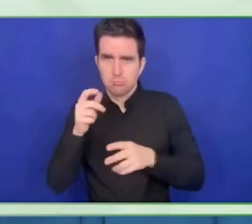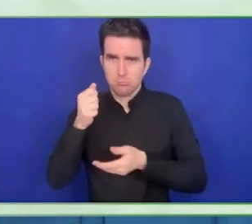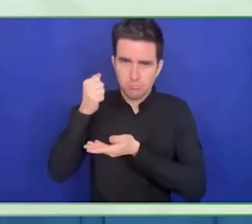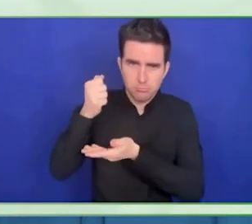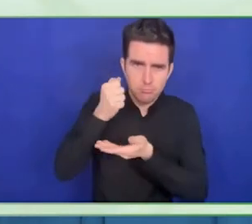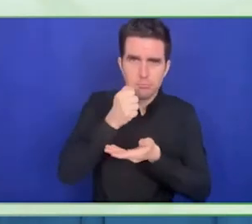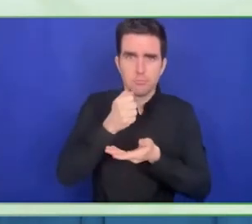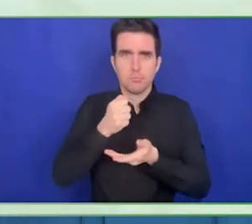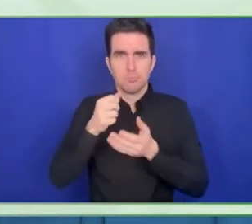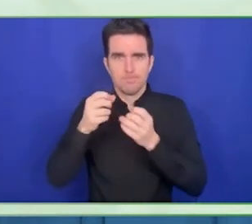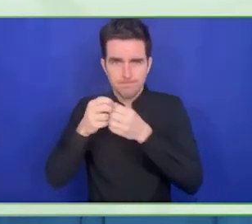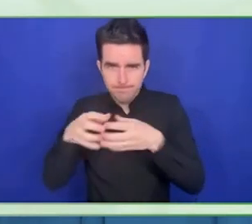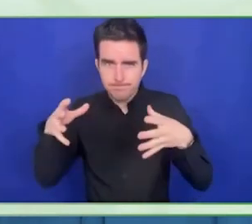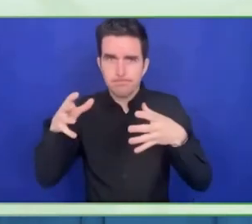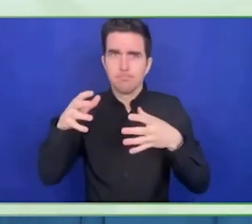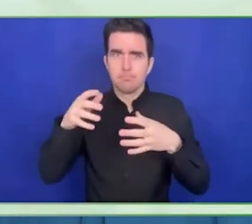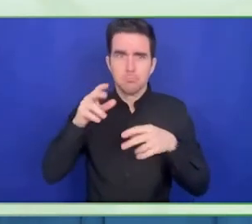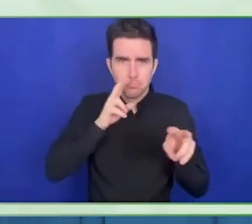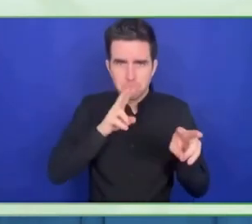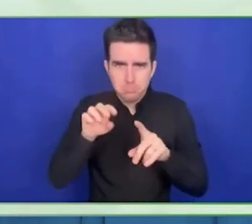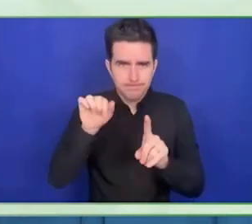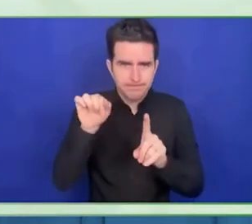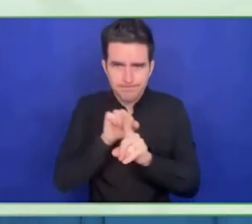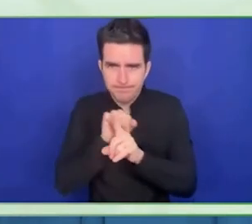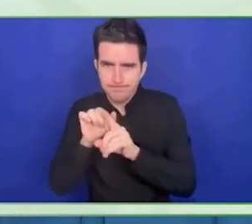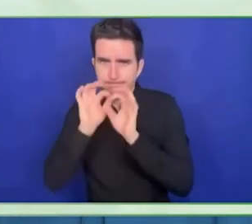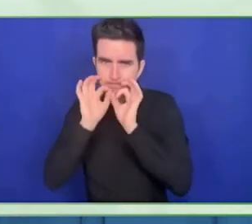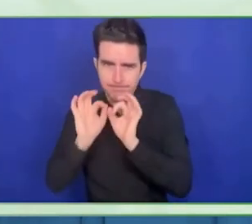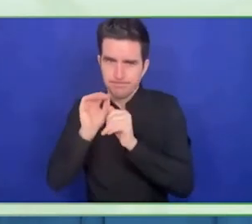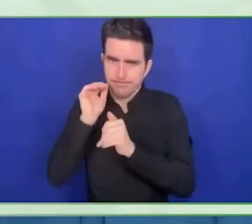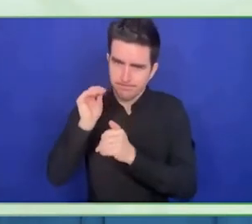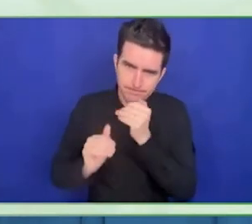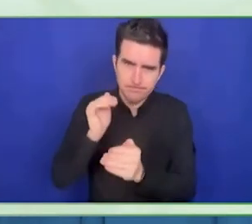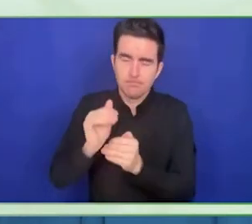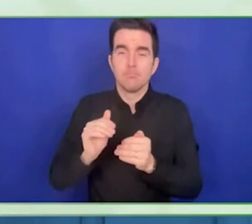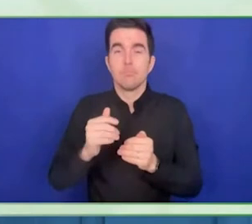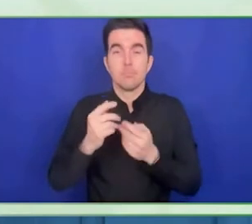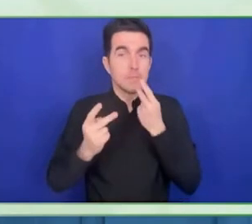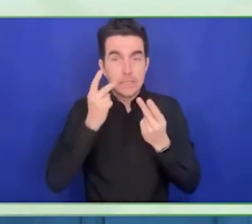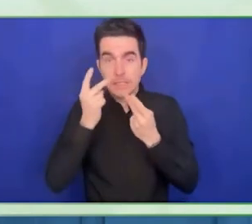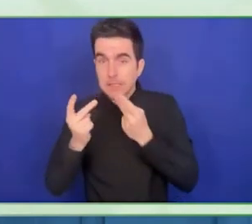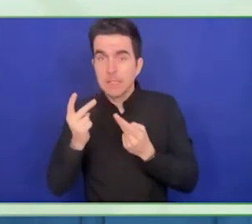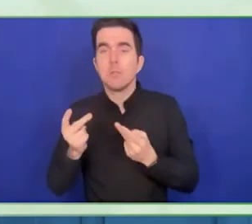looking to assist, to focus NGOs through skills-based strategic collaborations.